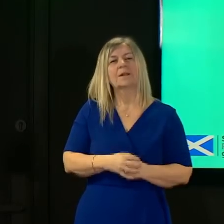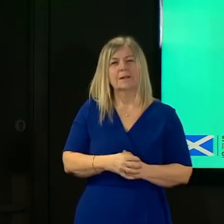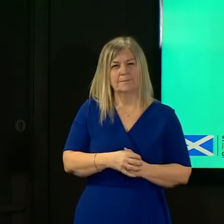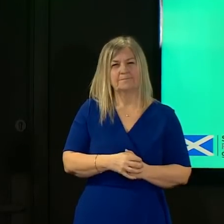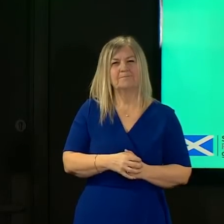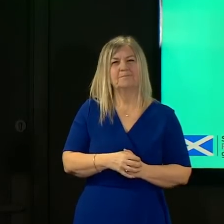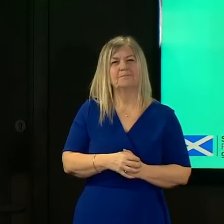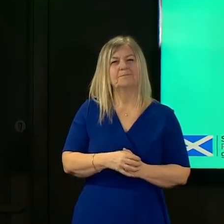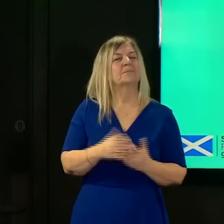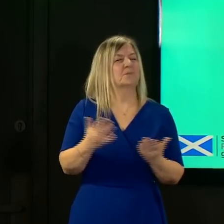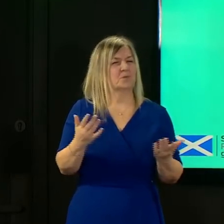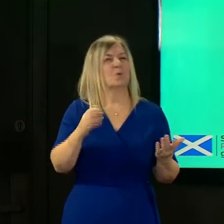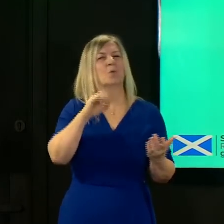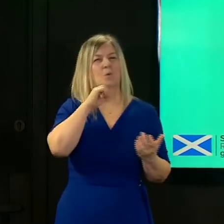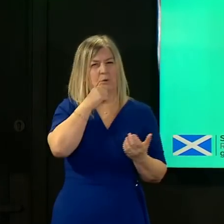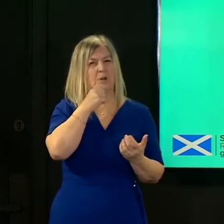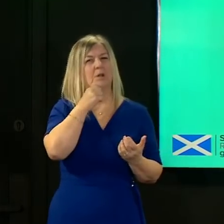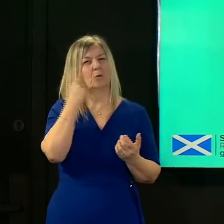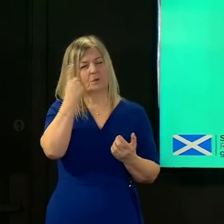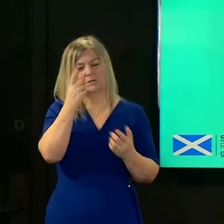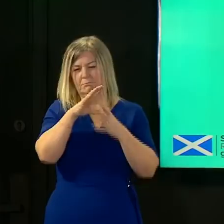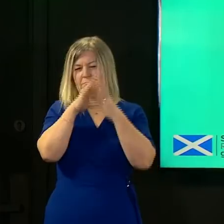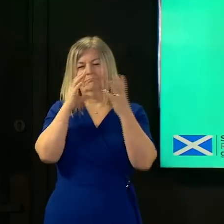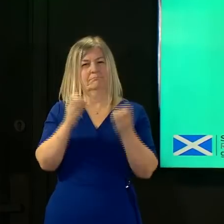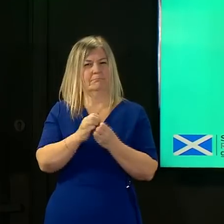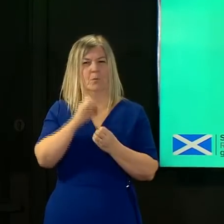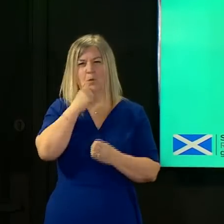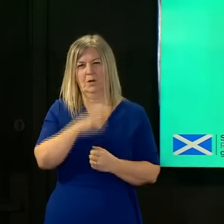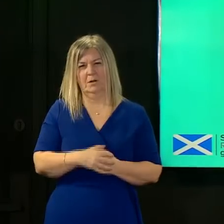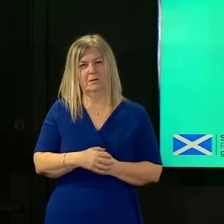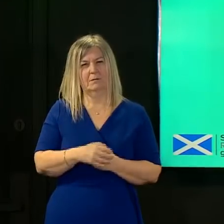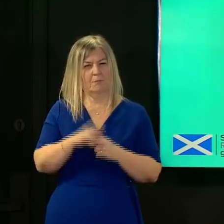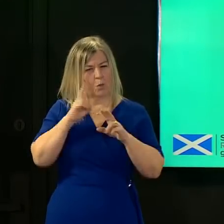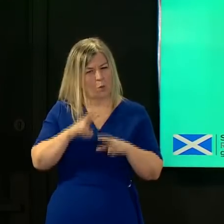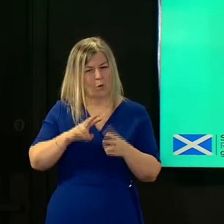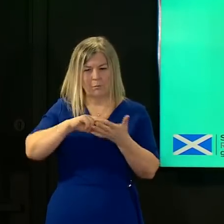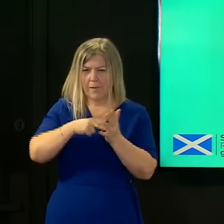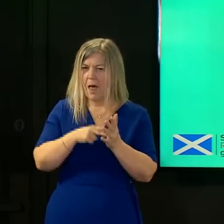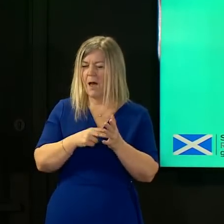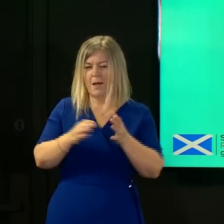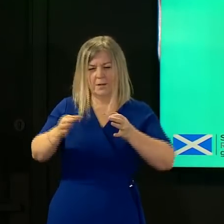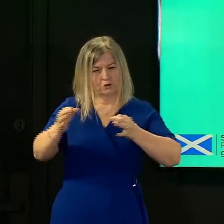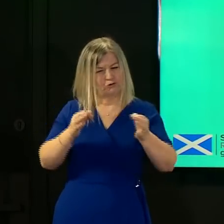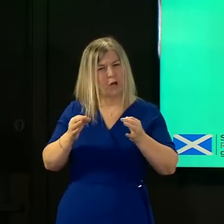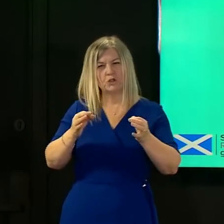into full consideration as we chart our next steps into how we start to change the